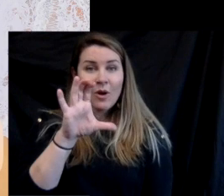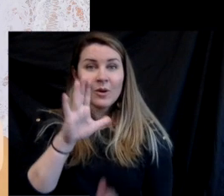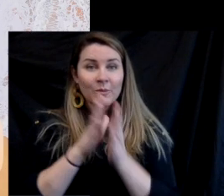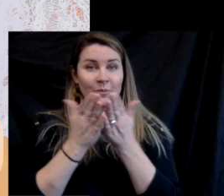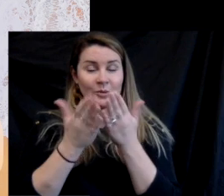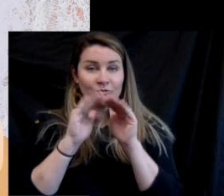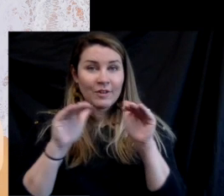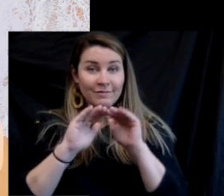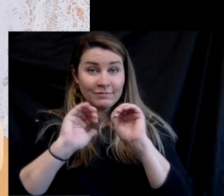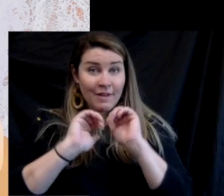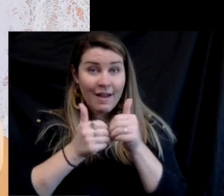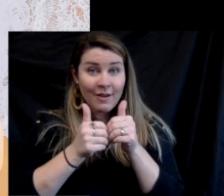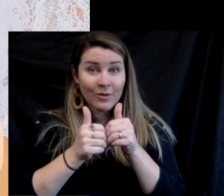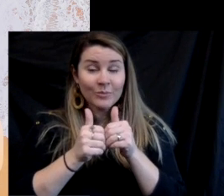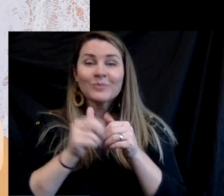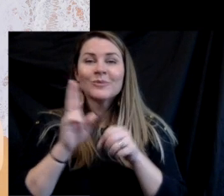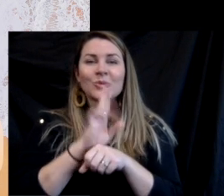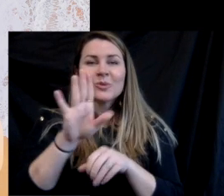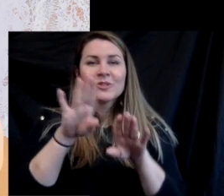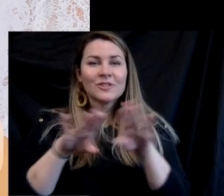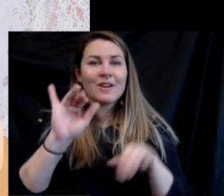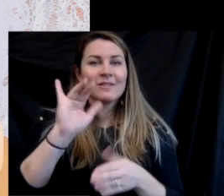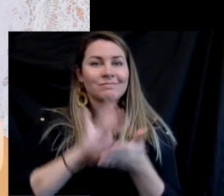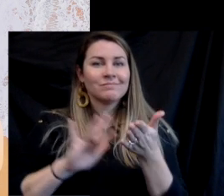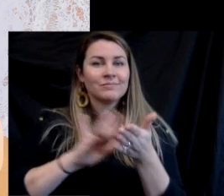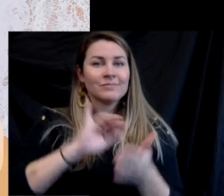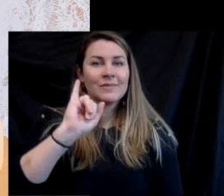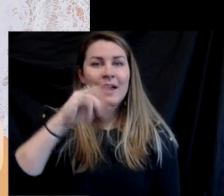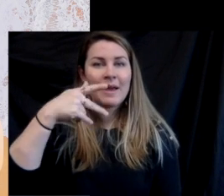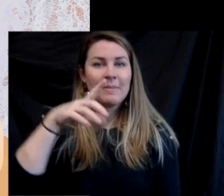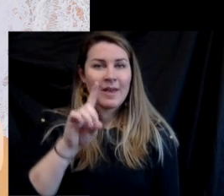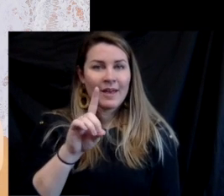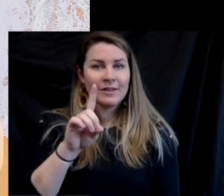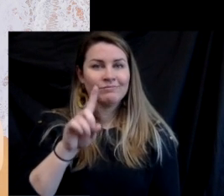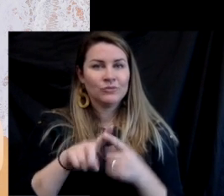To access ARC bookshelf, use your child's ipad to go to Class Link.